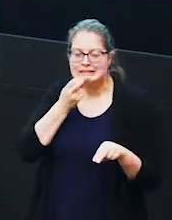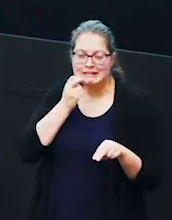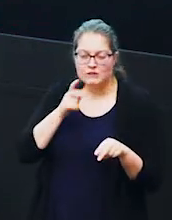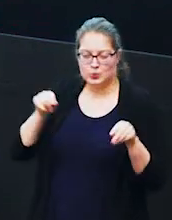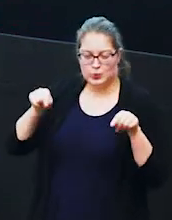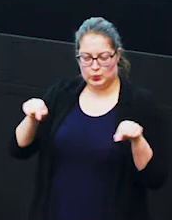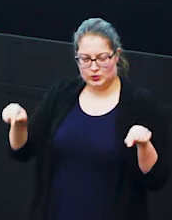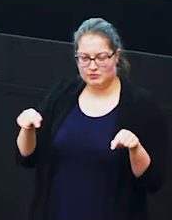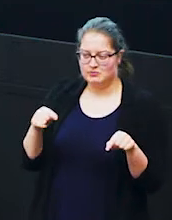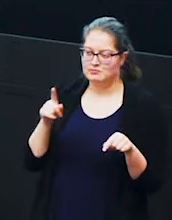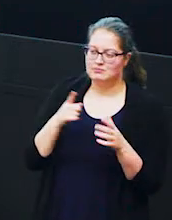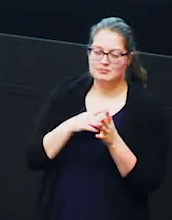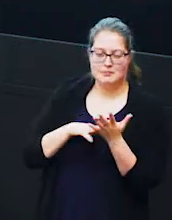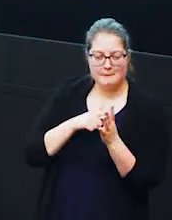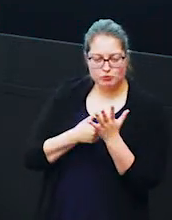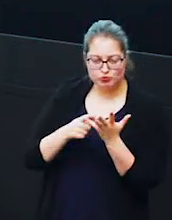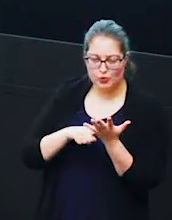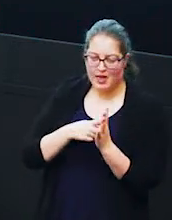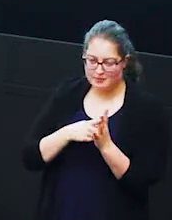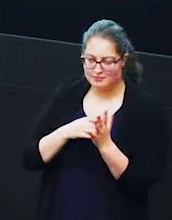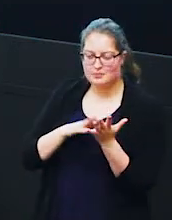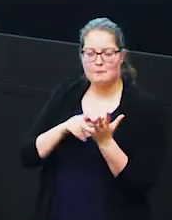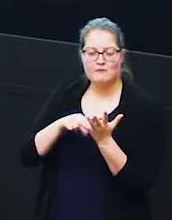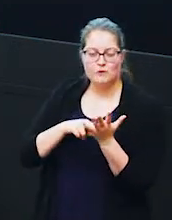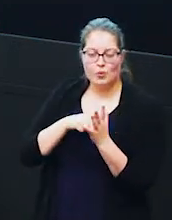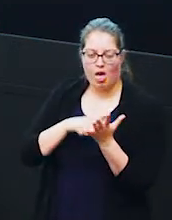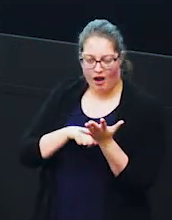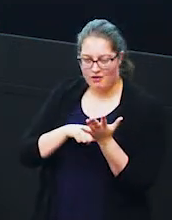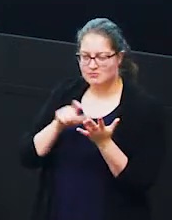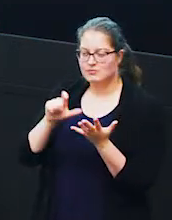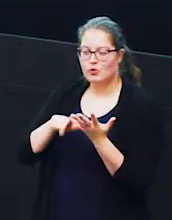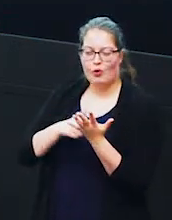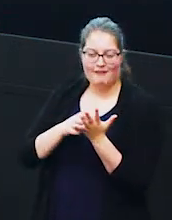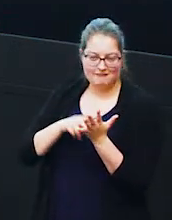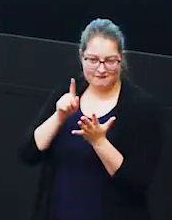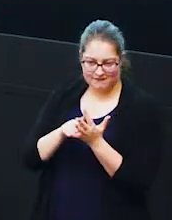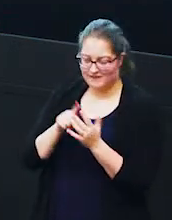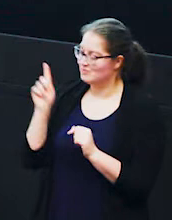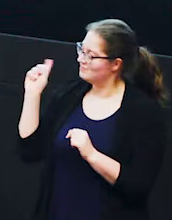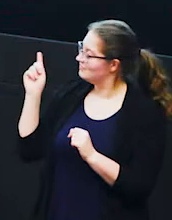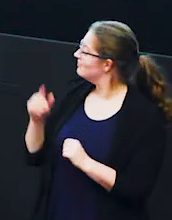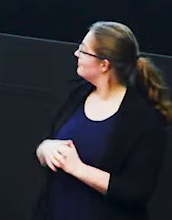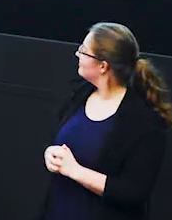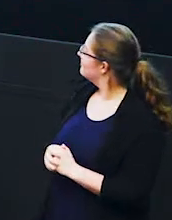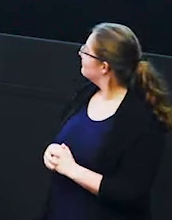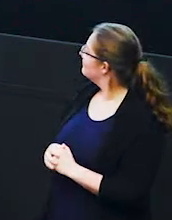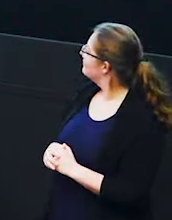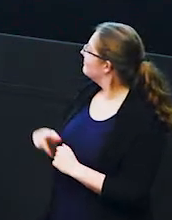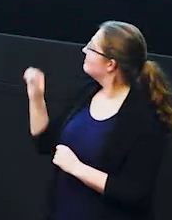so we've got amarula and vula and also curve and finally beetlejuice's grandchildren as well so